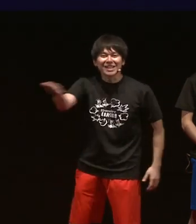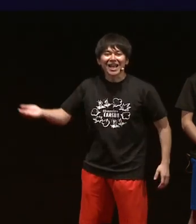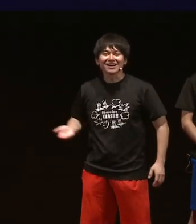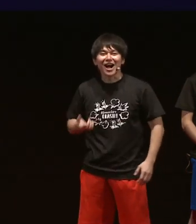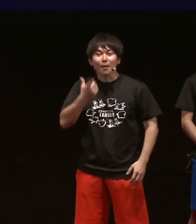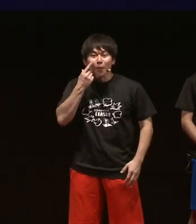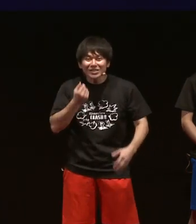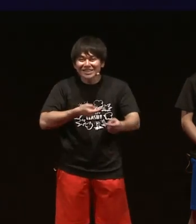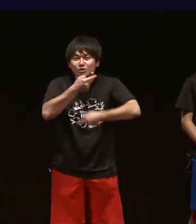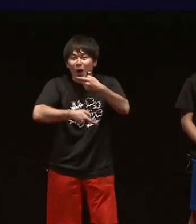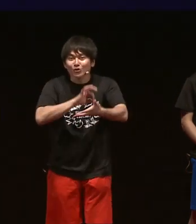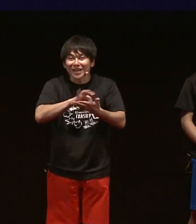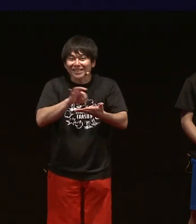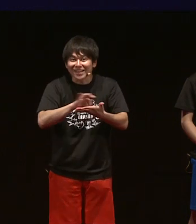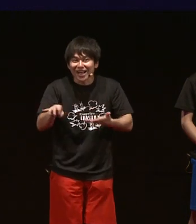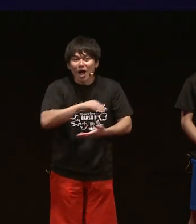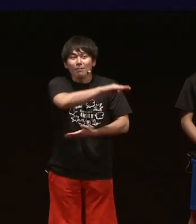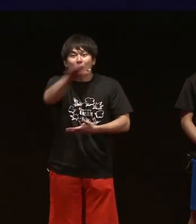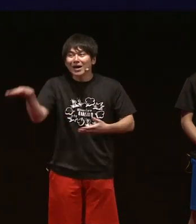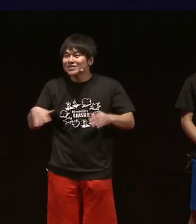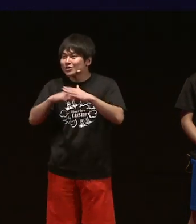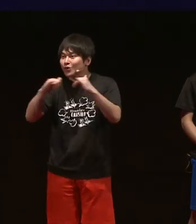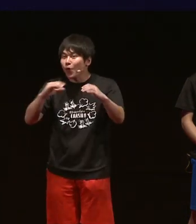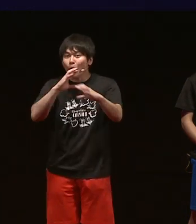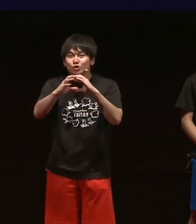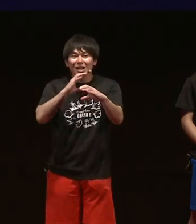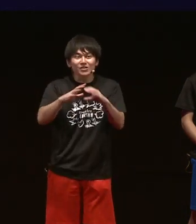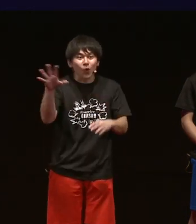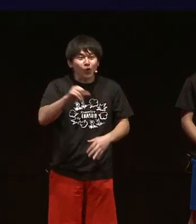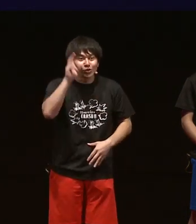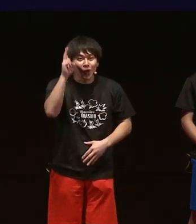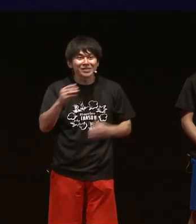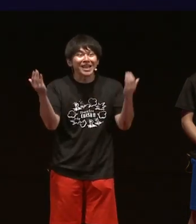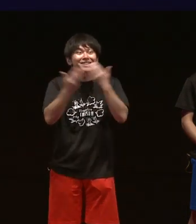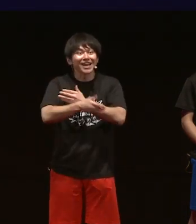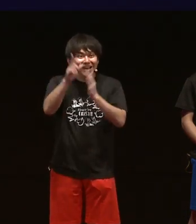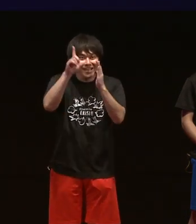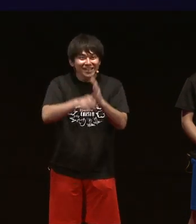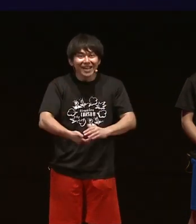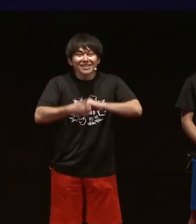If you all used sign language to communicate with those around you,